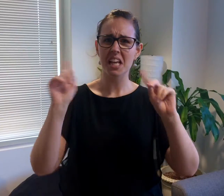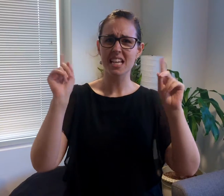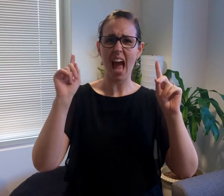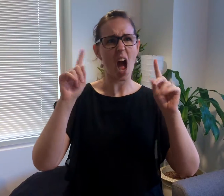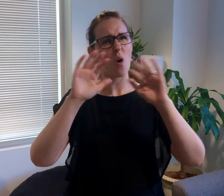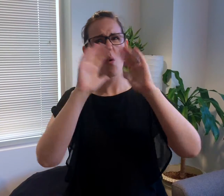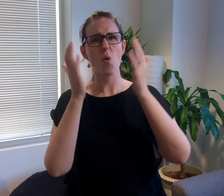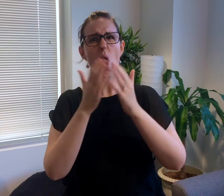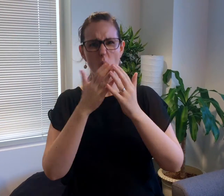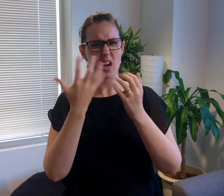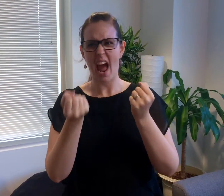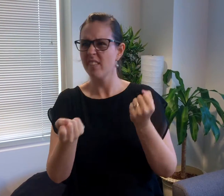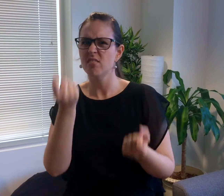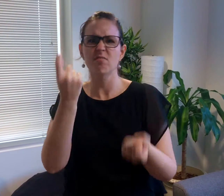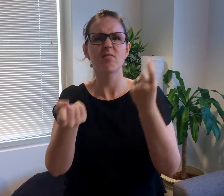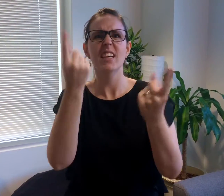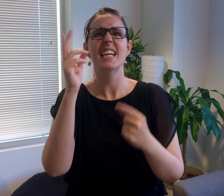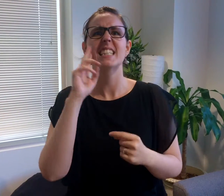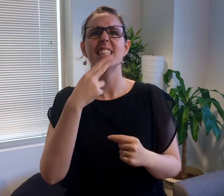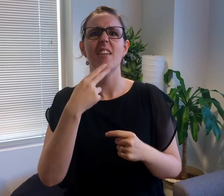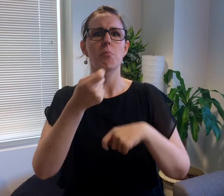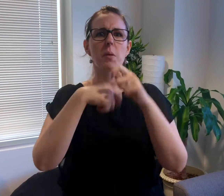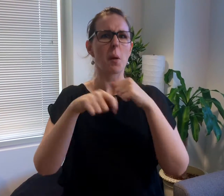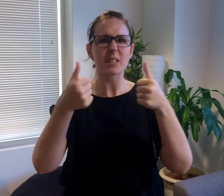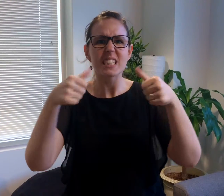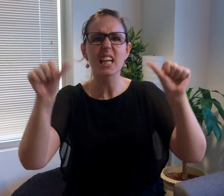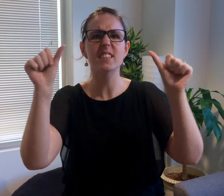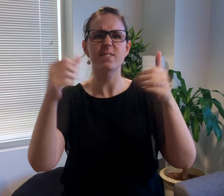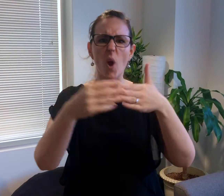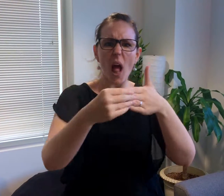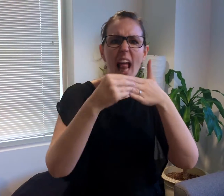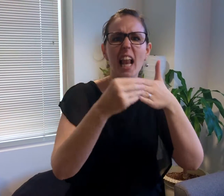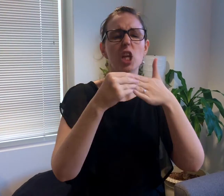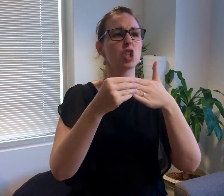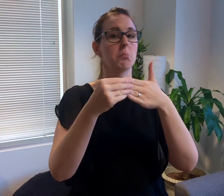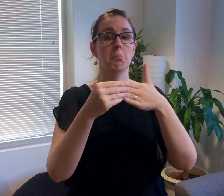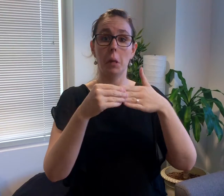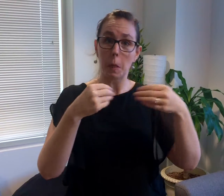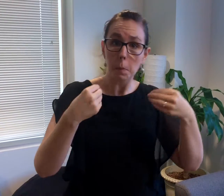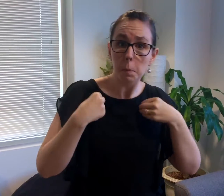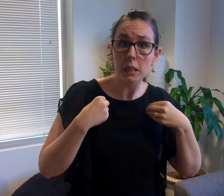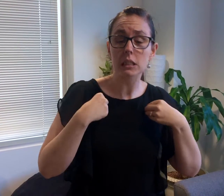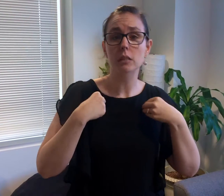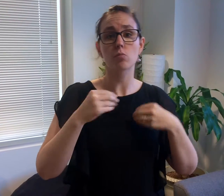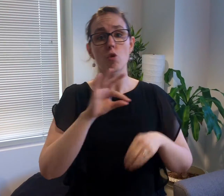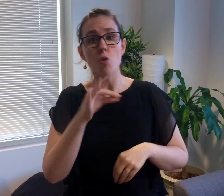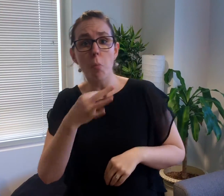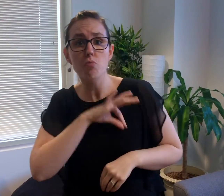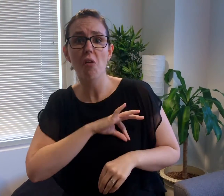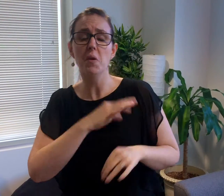Deaf people all over the world are becoming successful leaders in different areas such as business, non-profit,